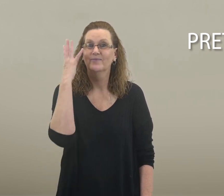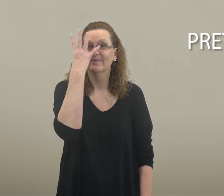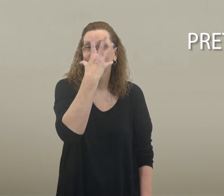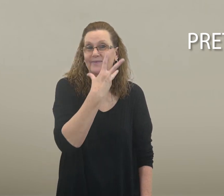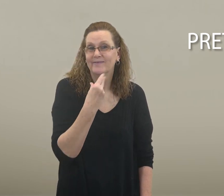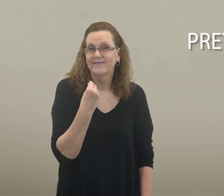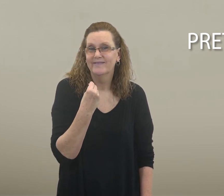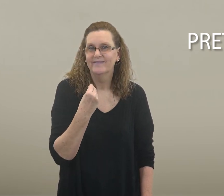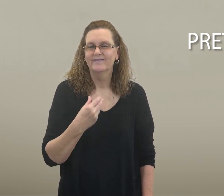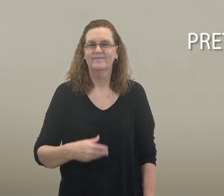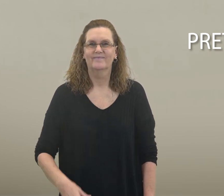pretty